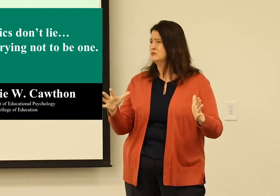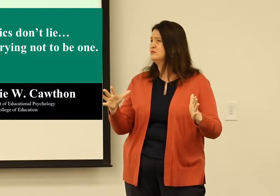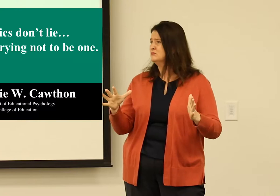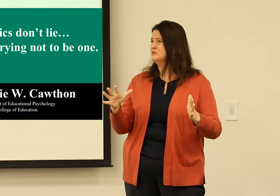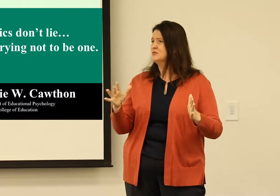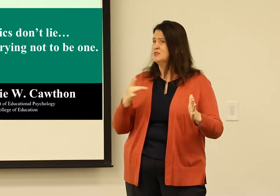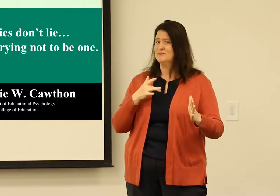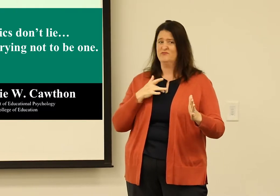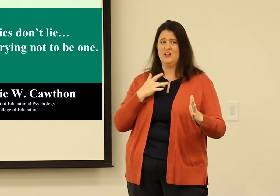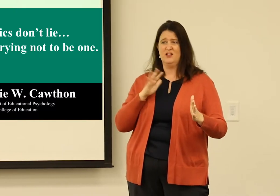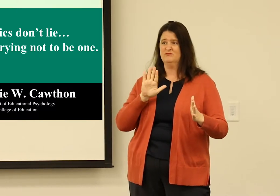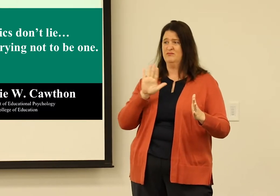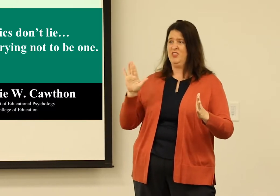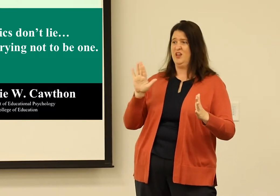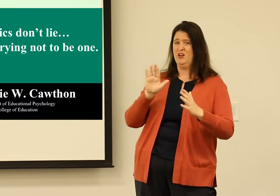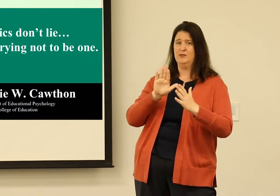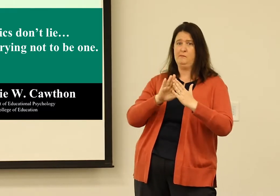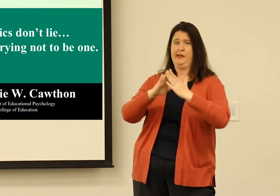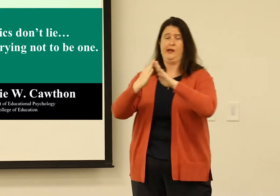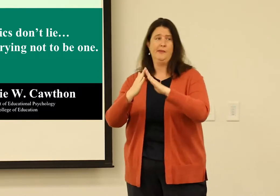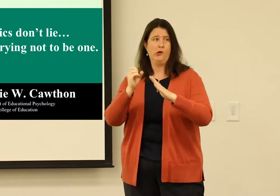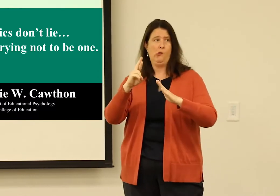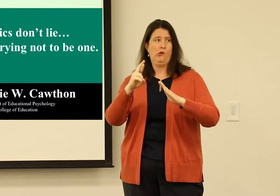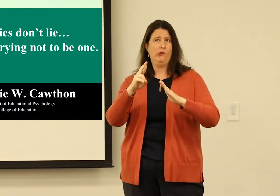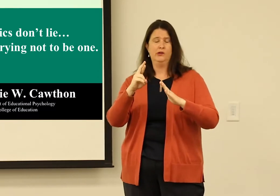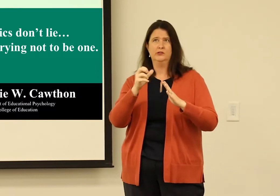for a lot of students to feel like they are one